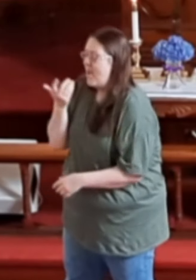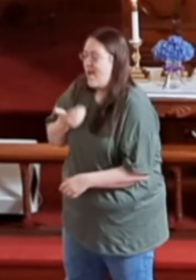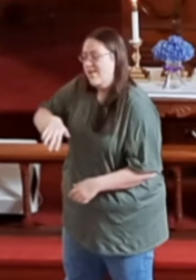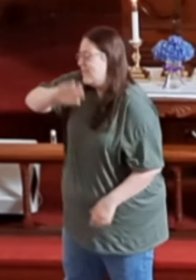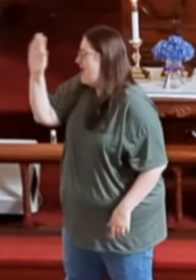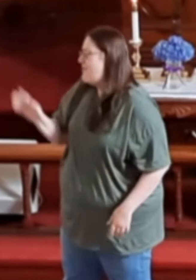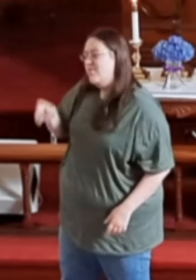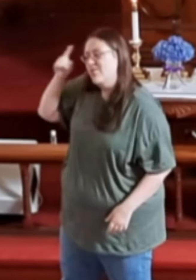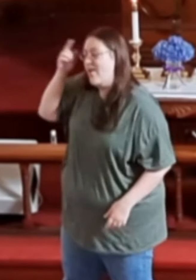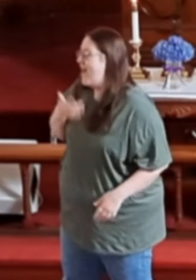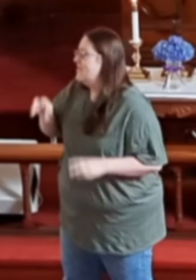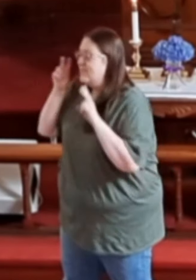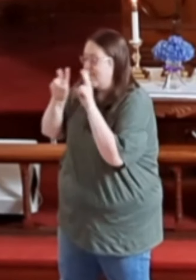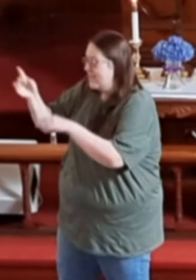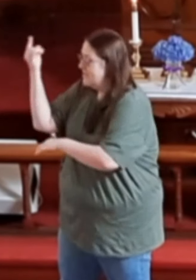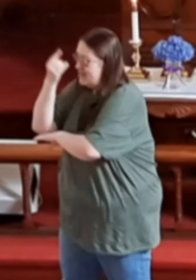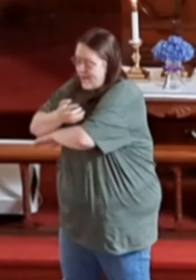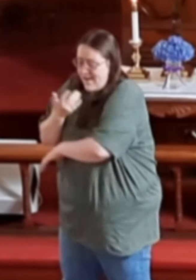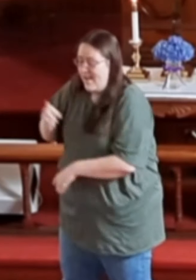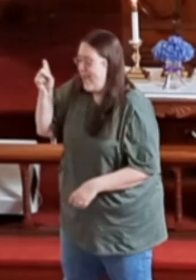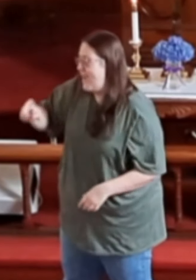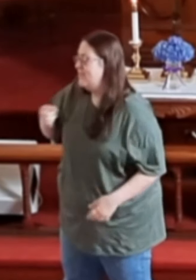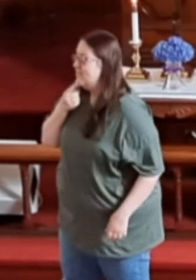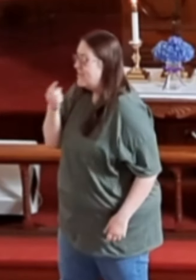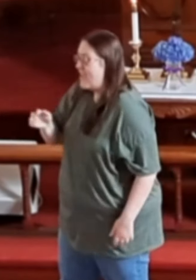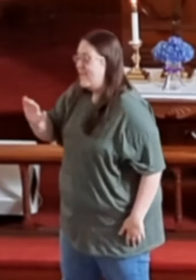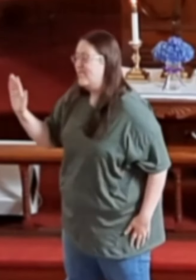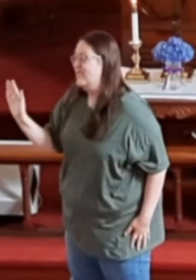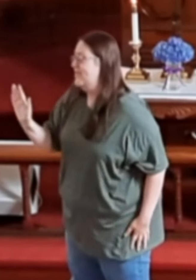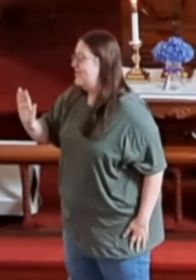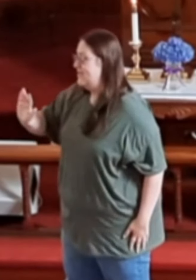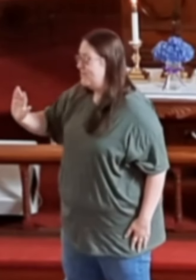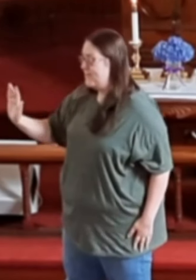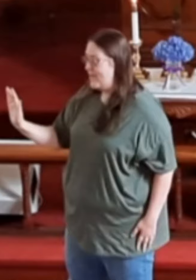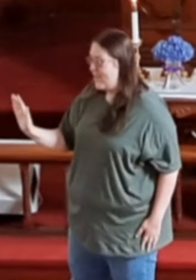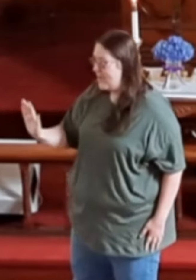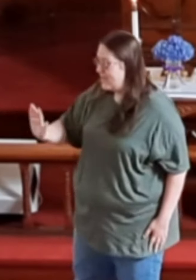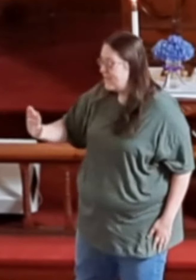I never thought I'd see the day I had to say good bye